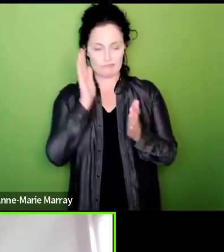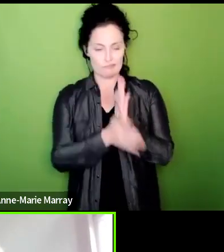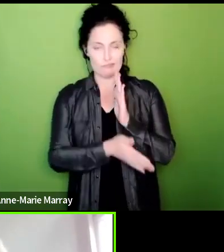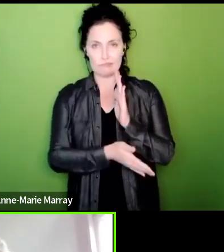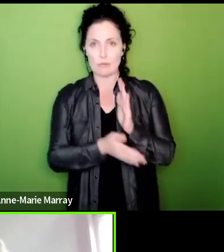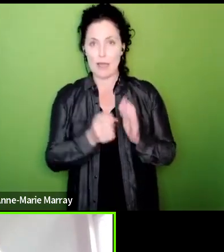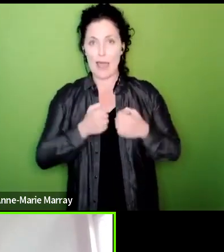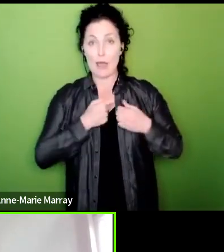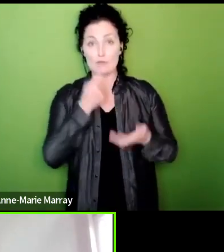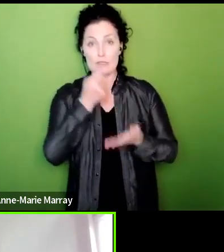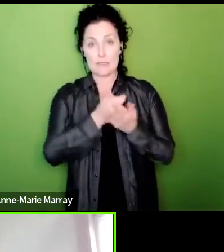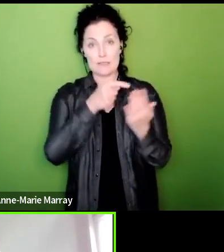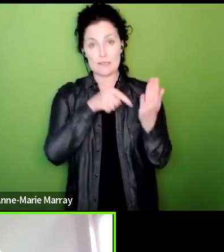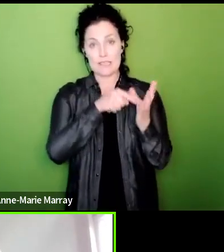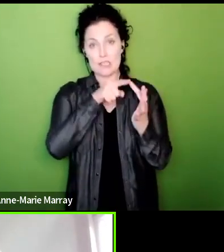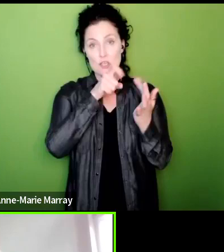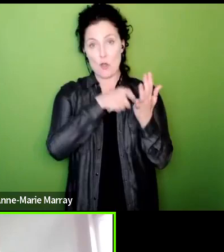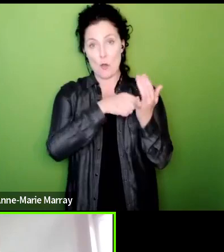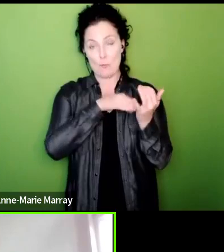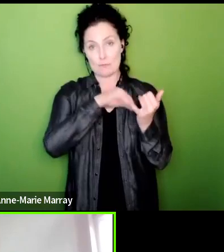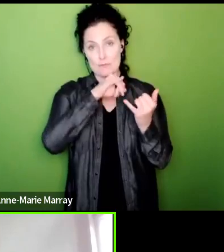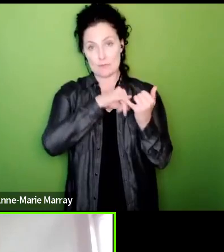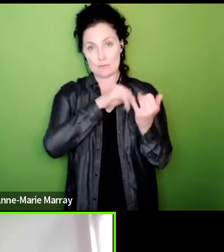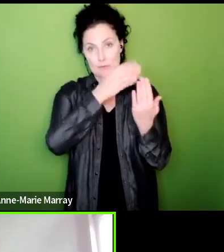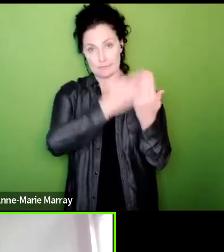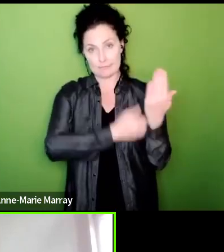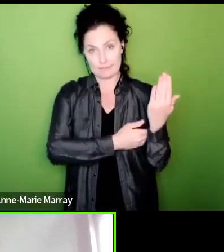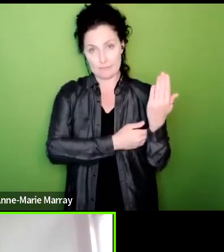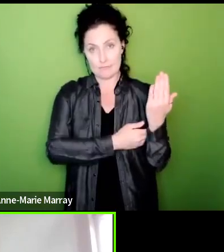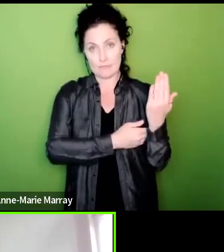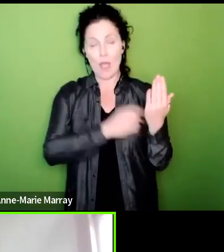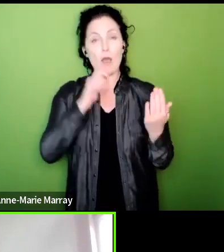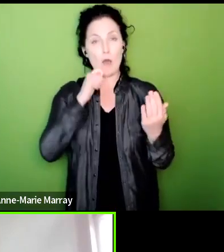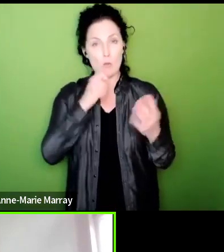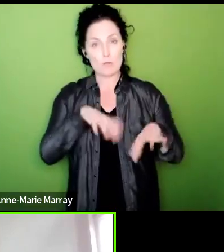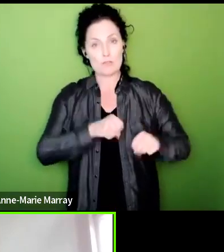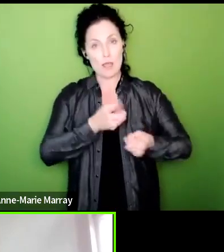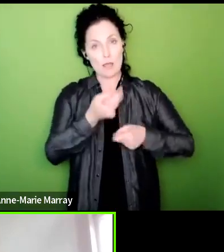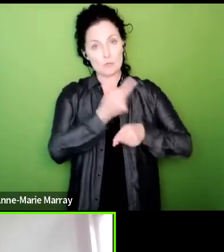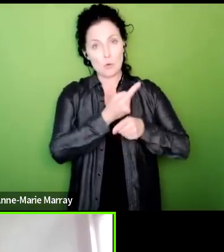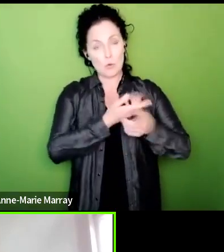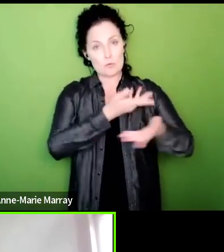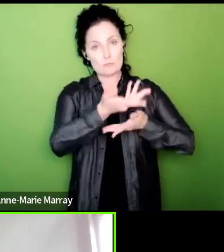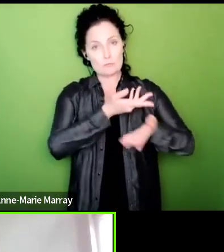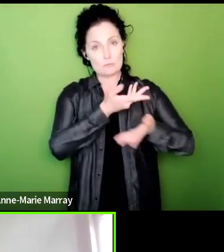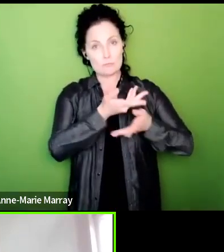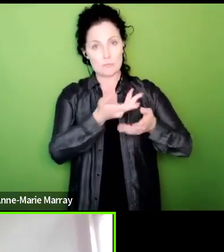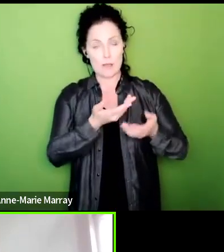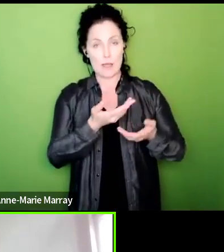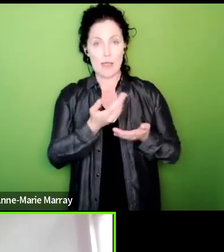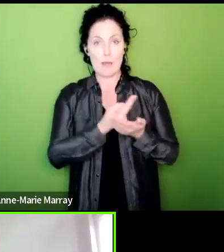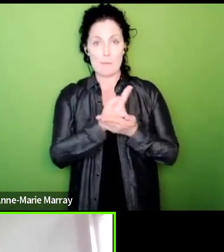going to enter into a discussion to give us job security and so you know to be clear warm words